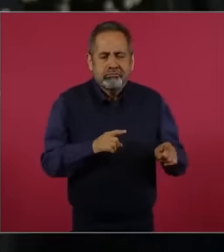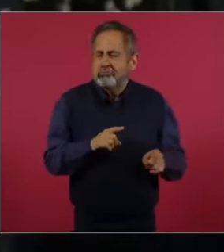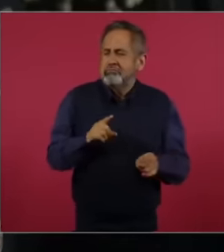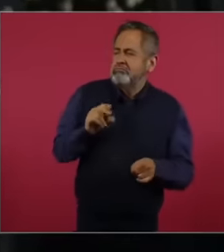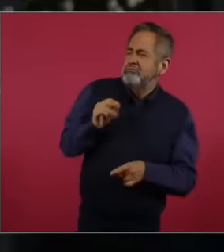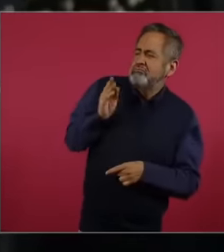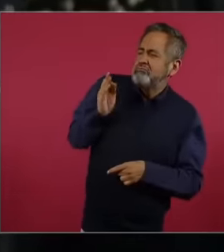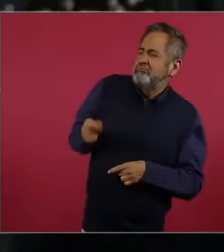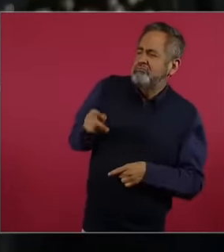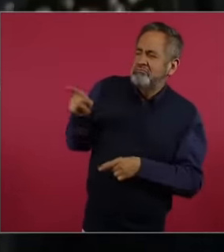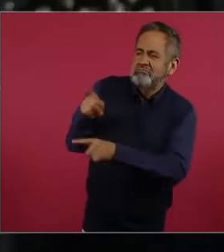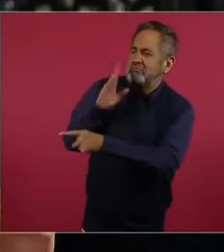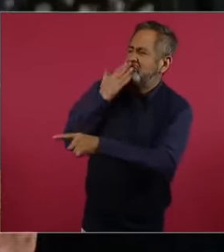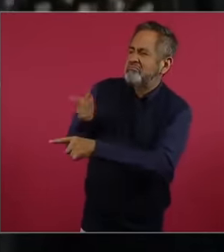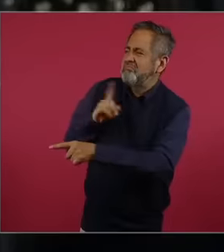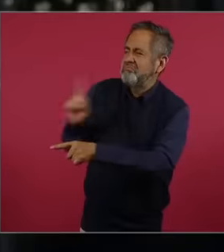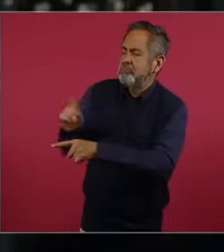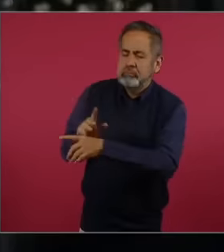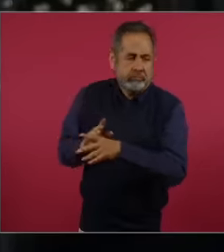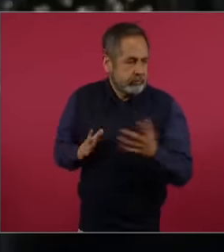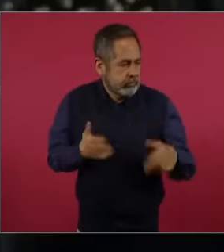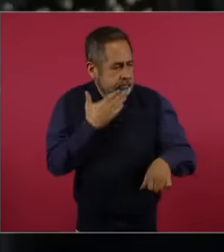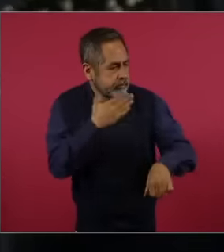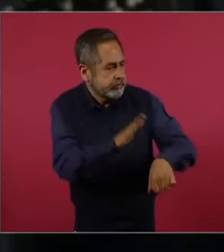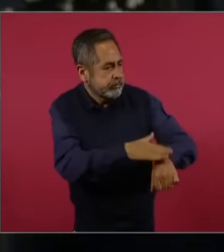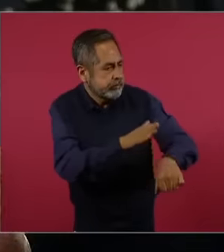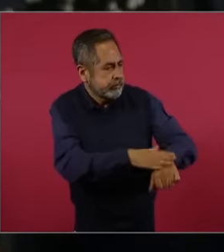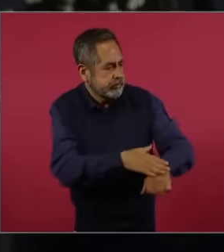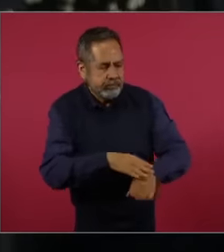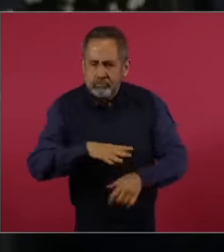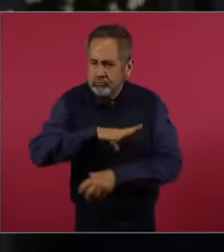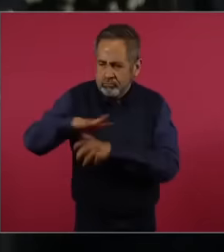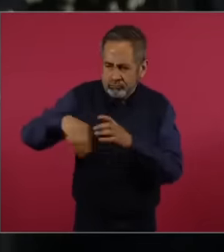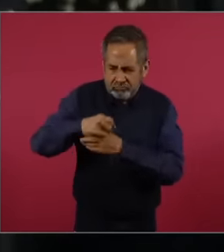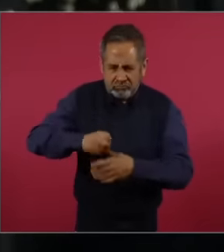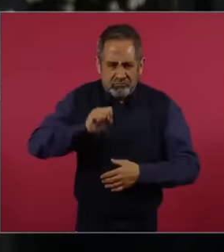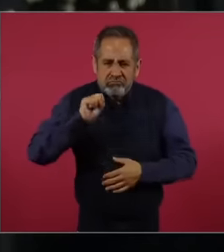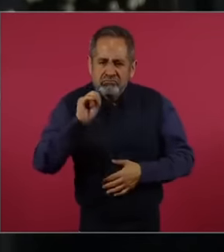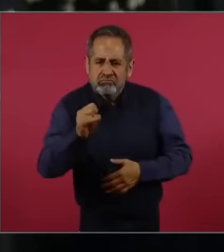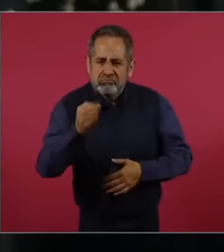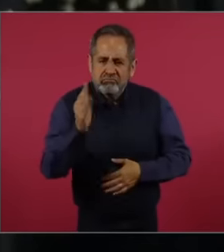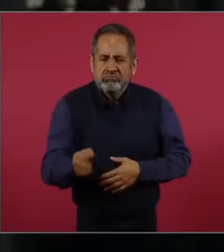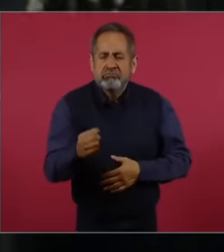people who said there was no success but very interesting, what would you also say to the people who